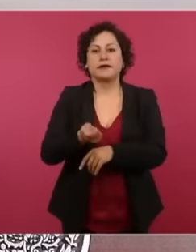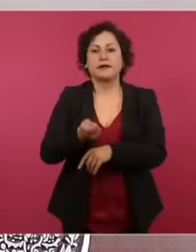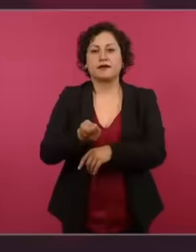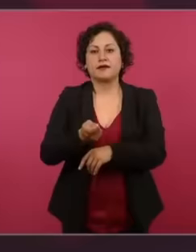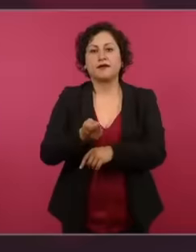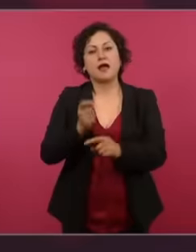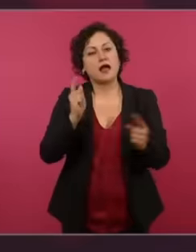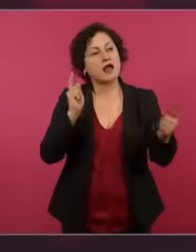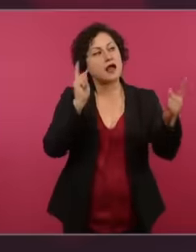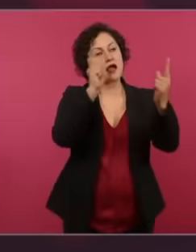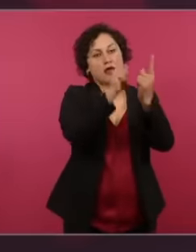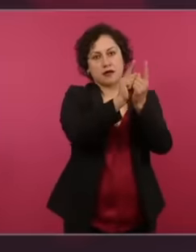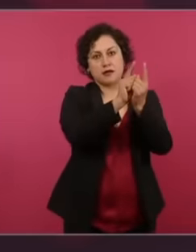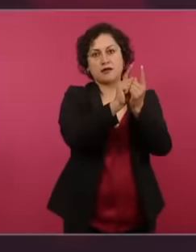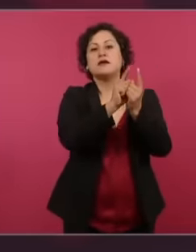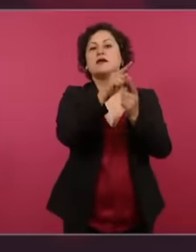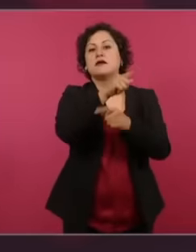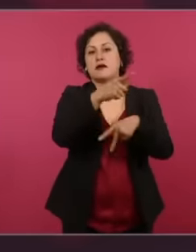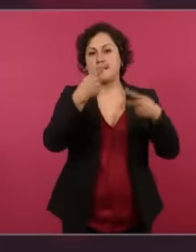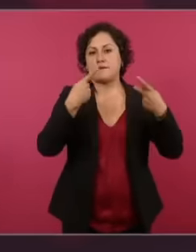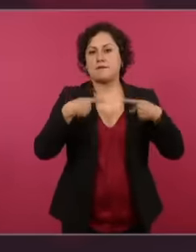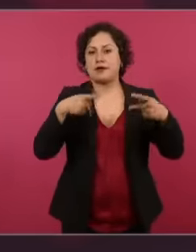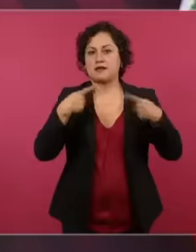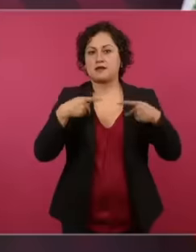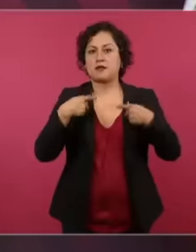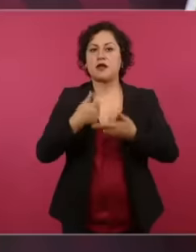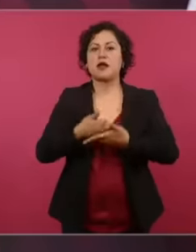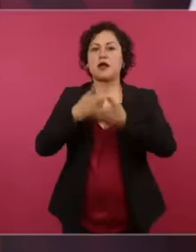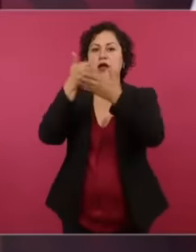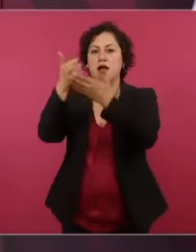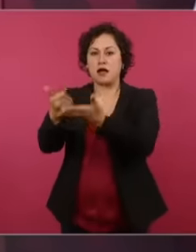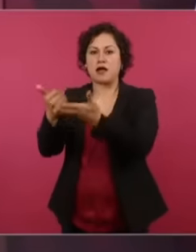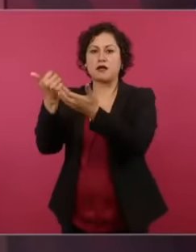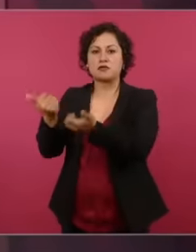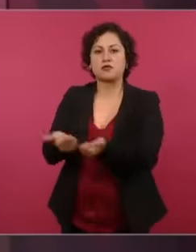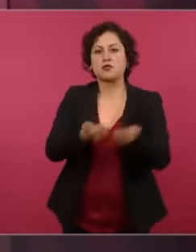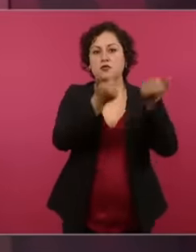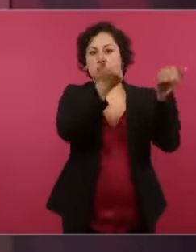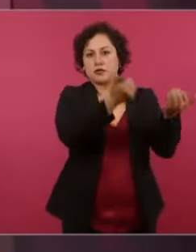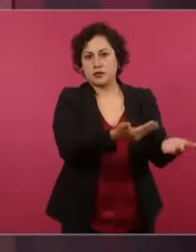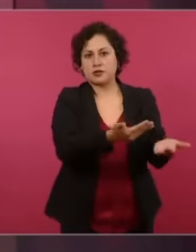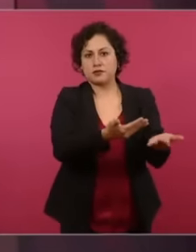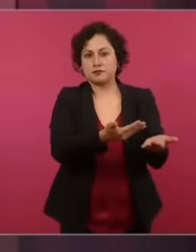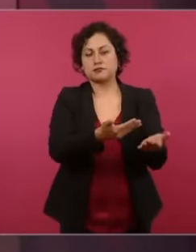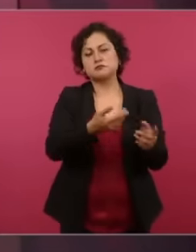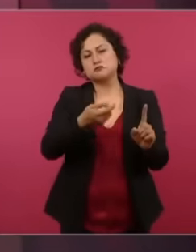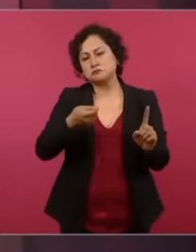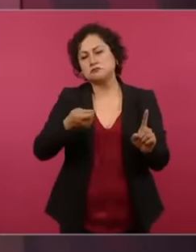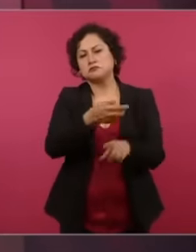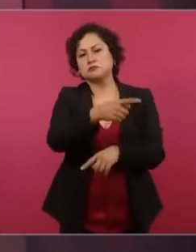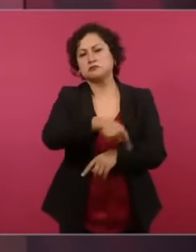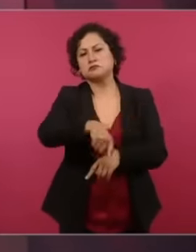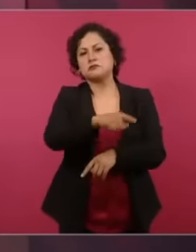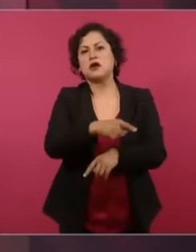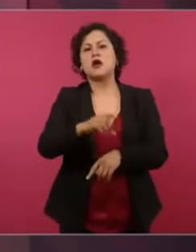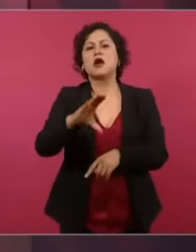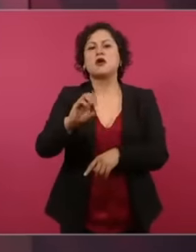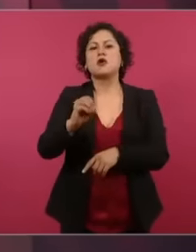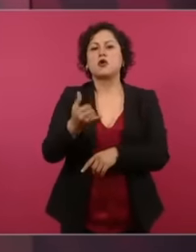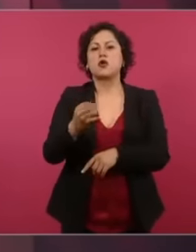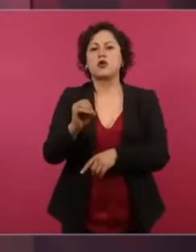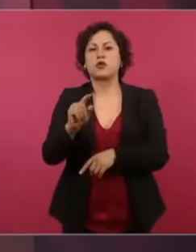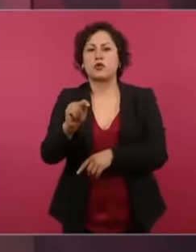human trafficker colloquially called Coyote or